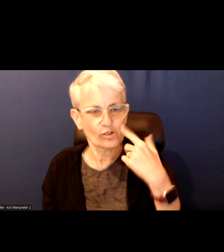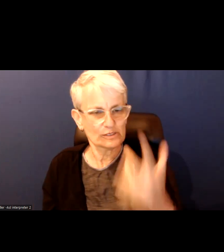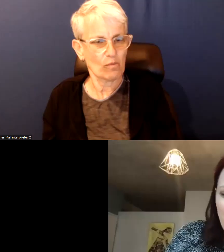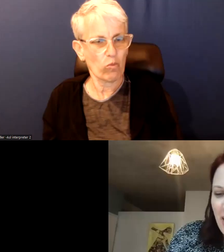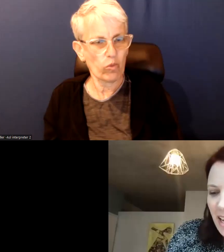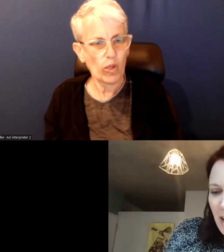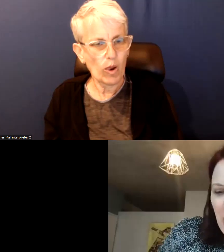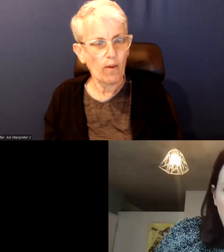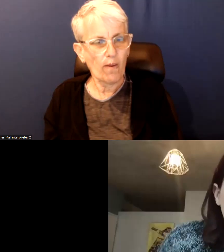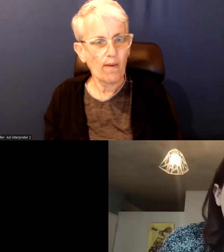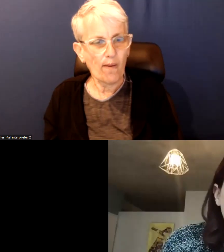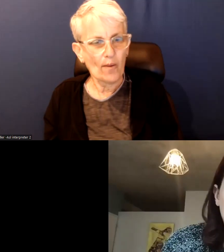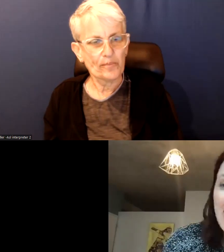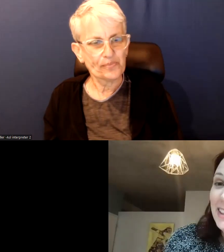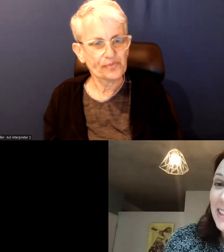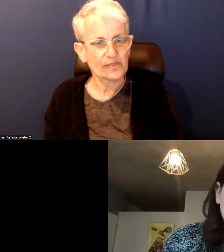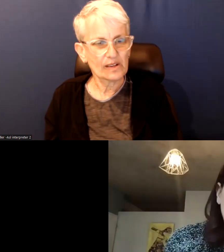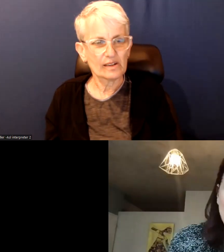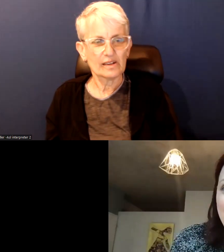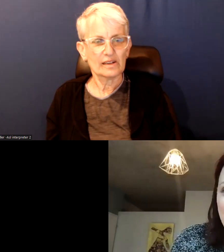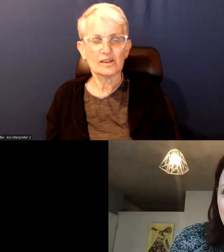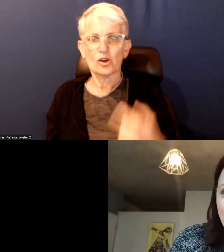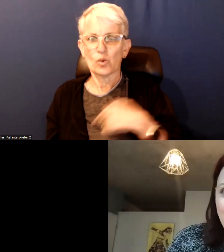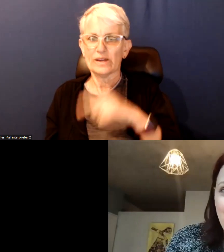We need a lover and a fighter.